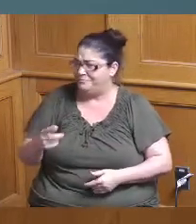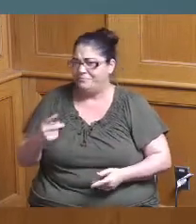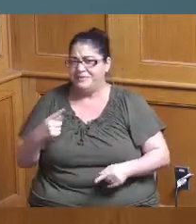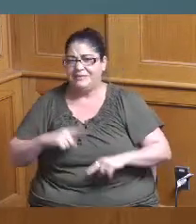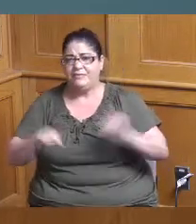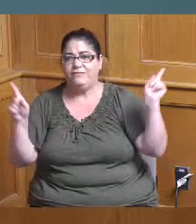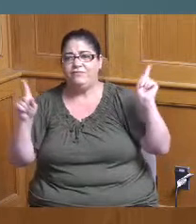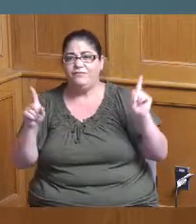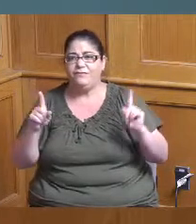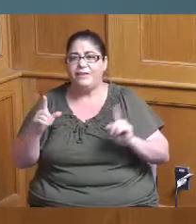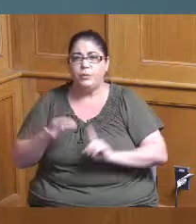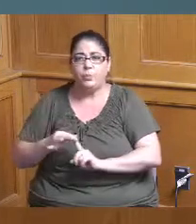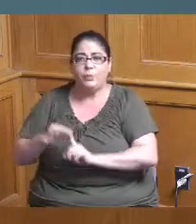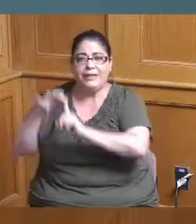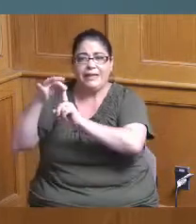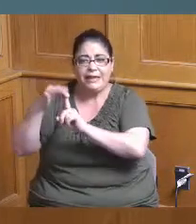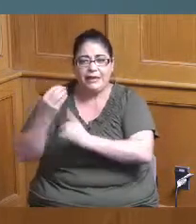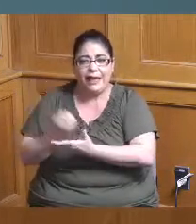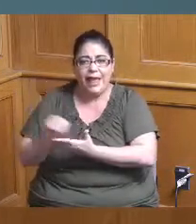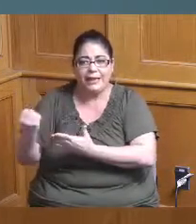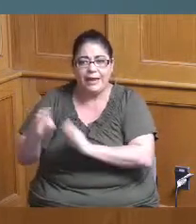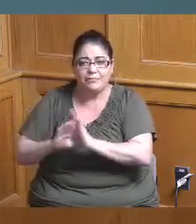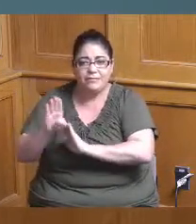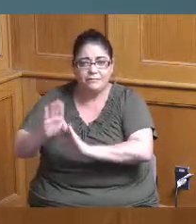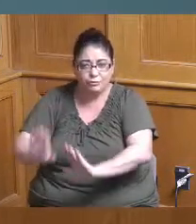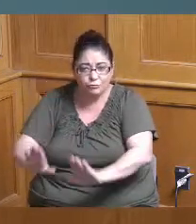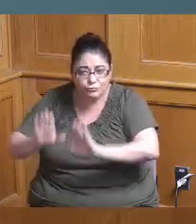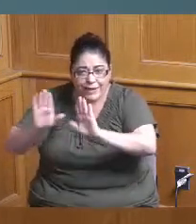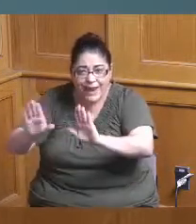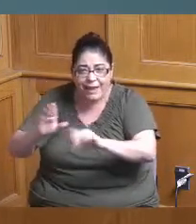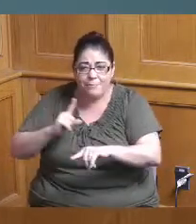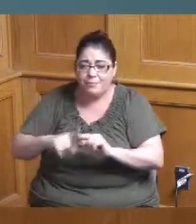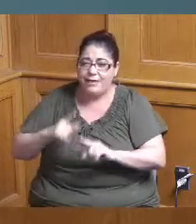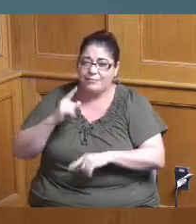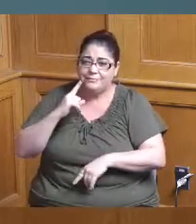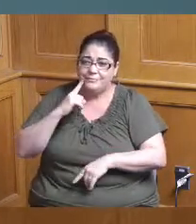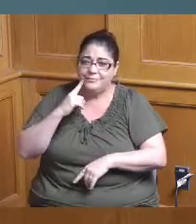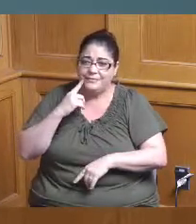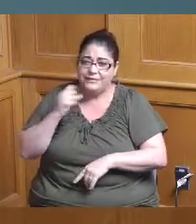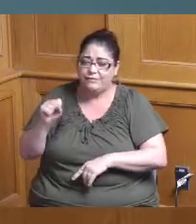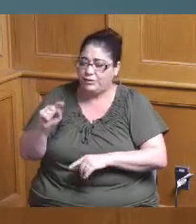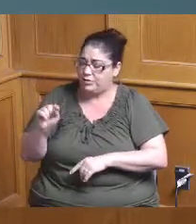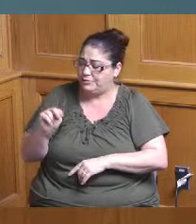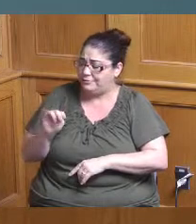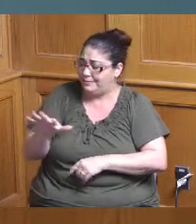and so economic development is great but we we don't want to push those out that want to